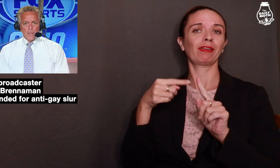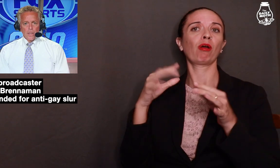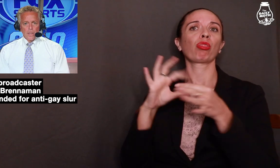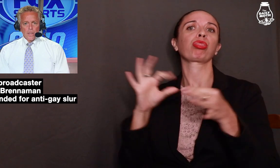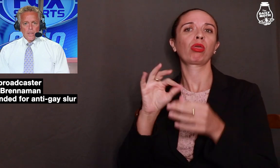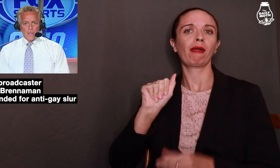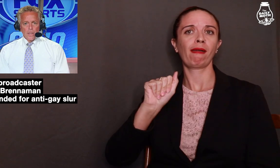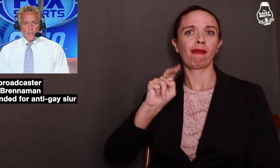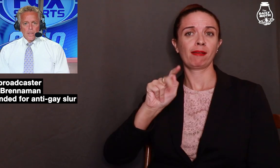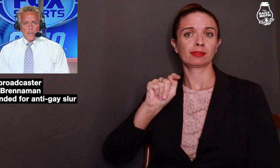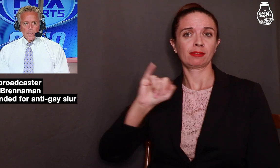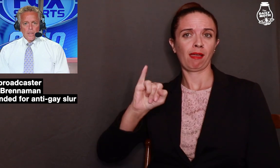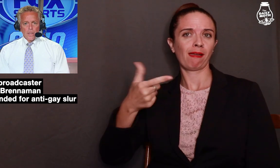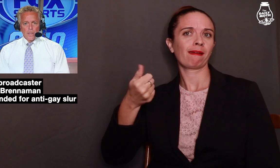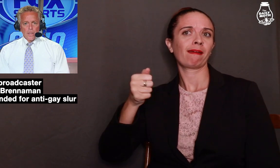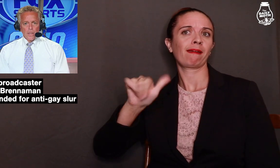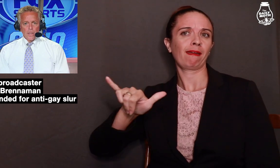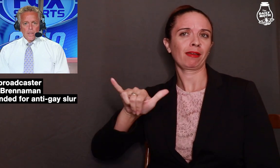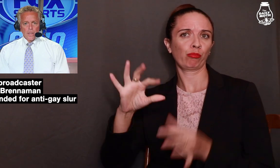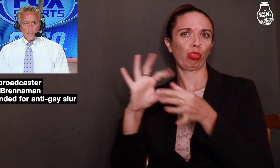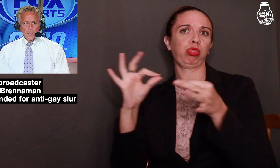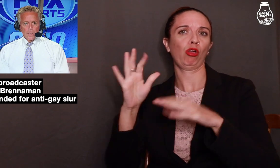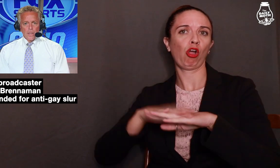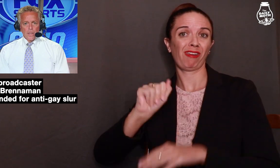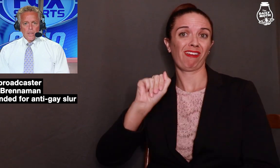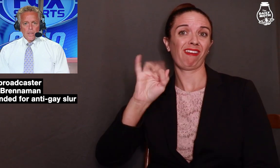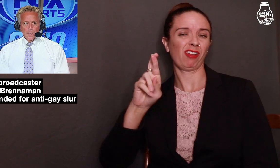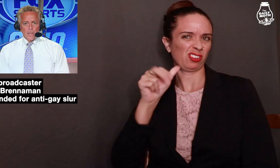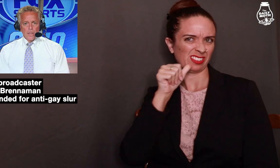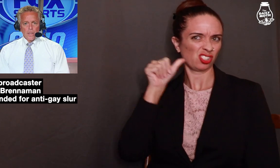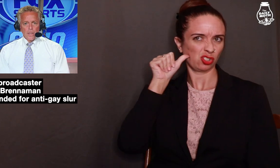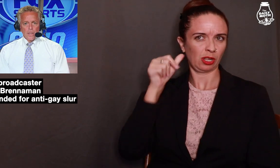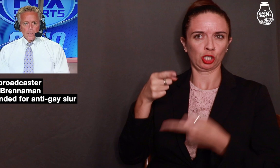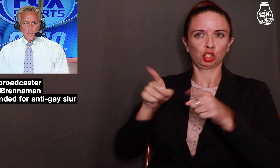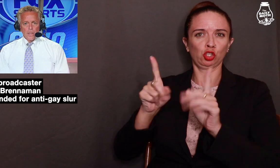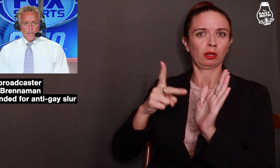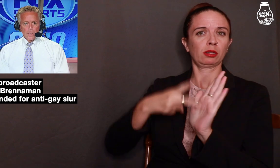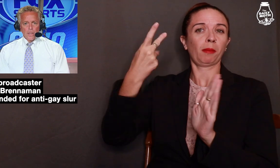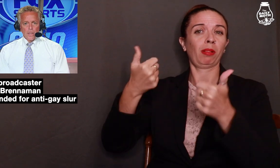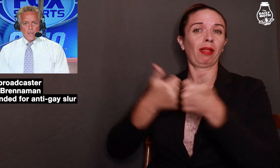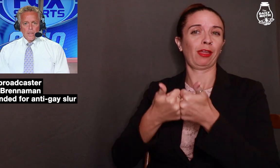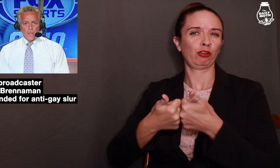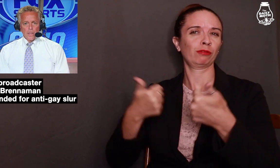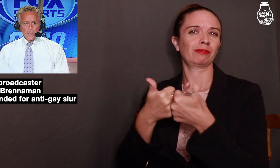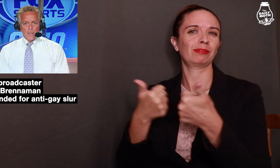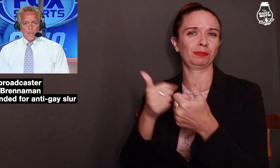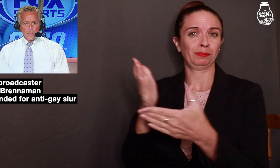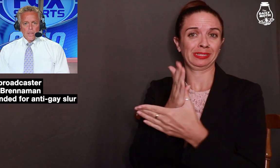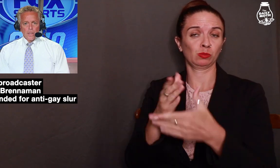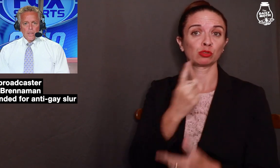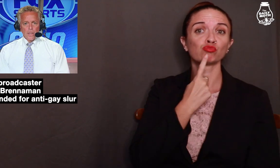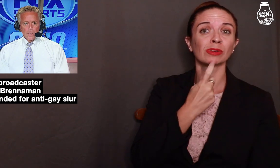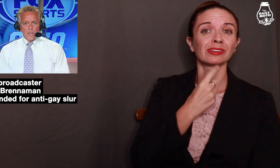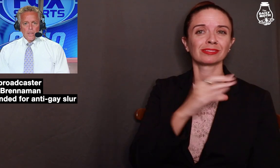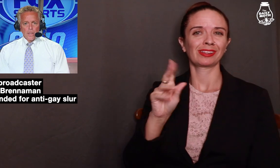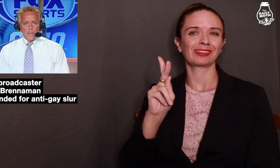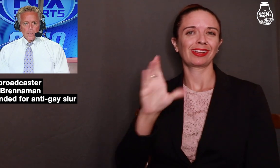he blurted out an anti-gay slur on air yesterday during the double header game between the Reds and